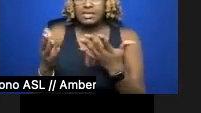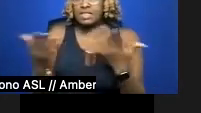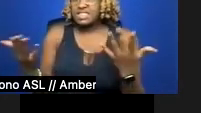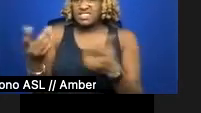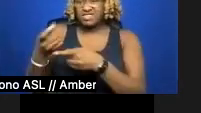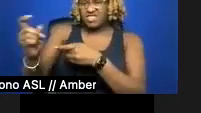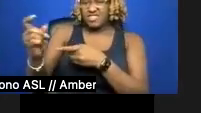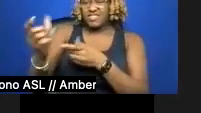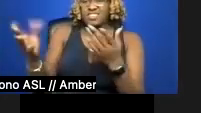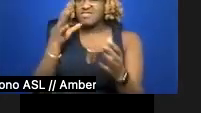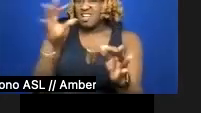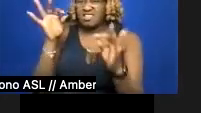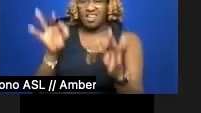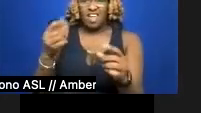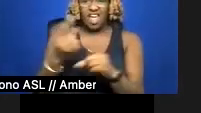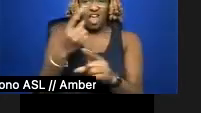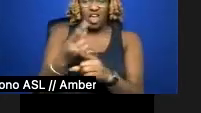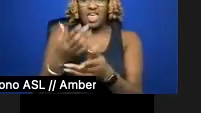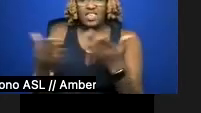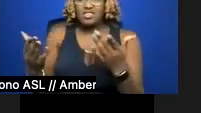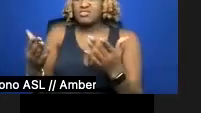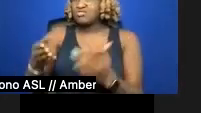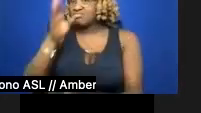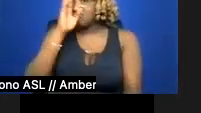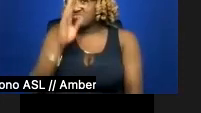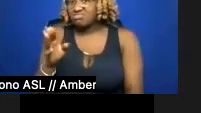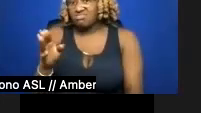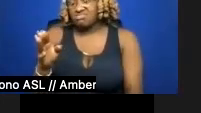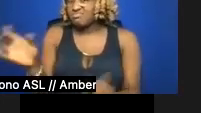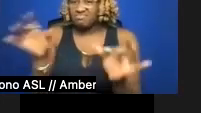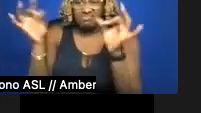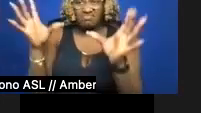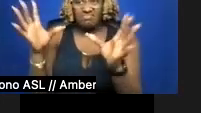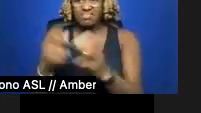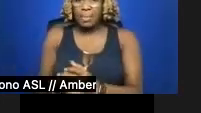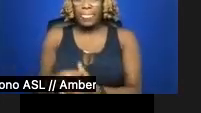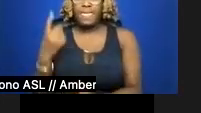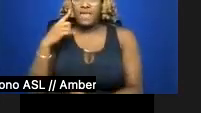and maybe even the straight-up anachronistic. For a decade I've been based in Providence,